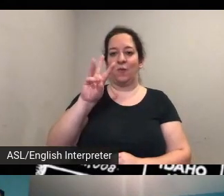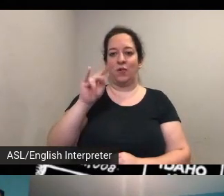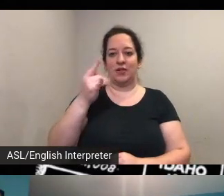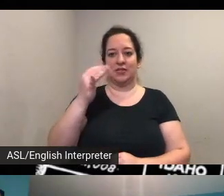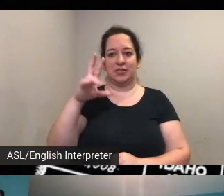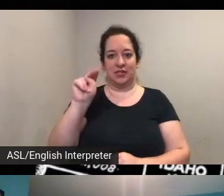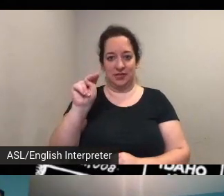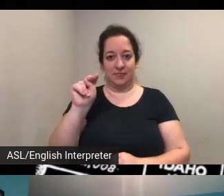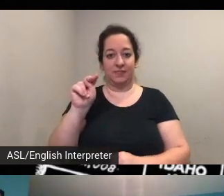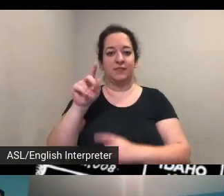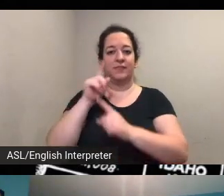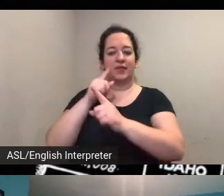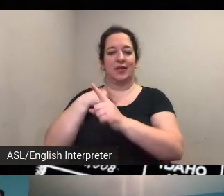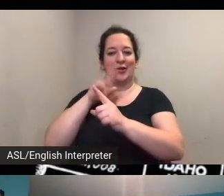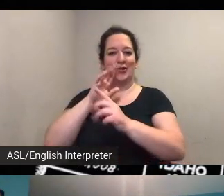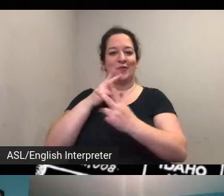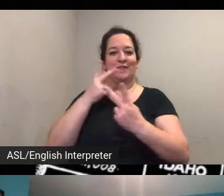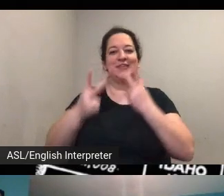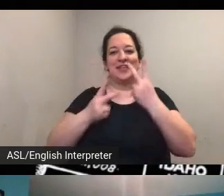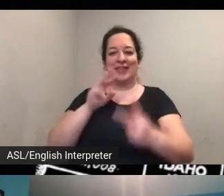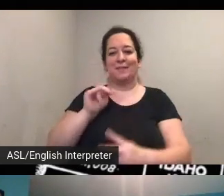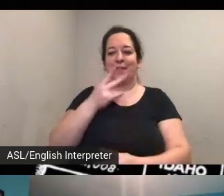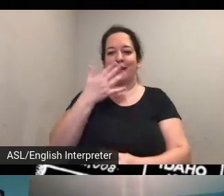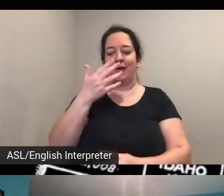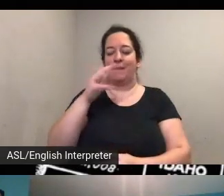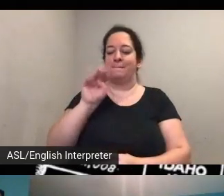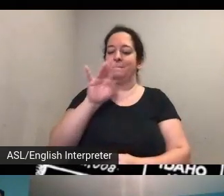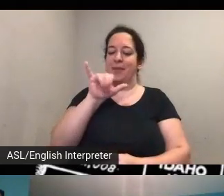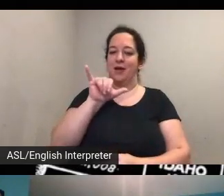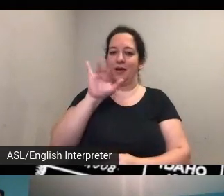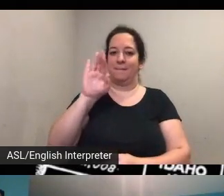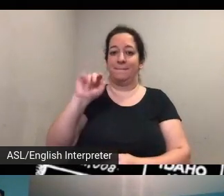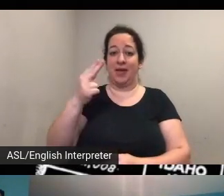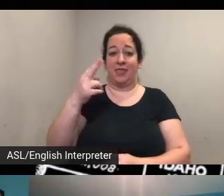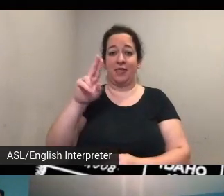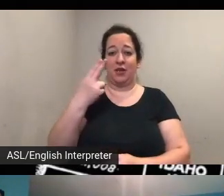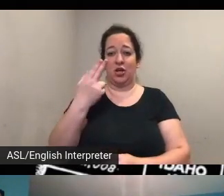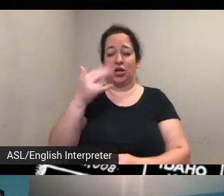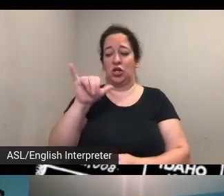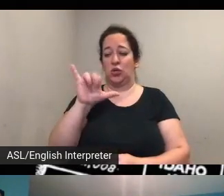the mary bethune house which is fantastic and um catherine